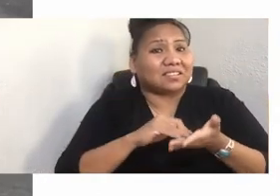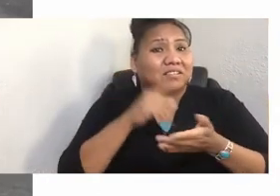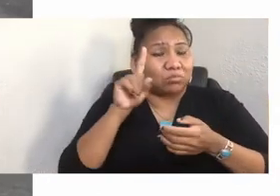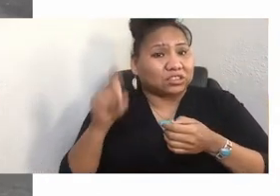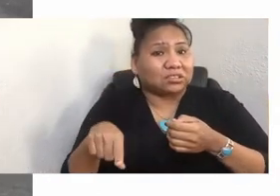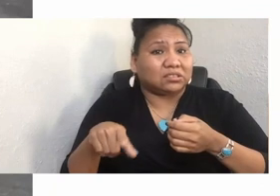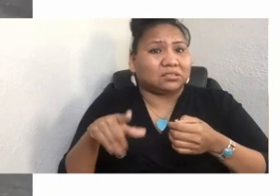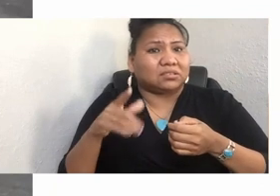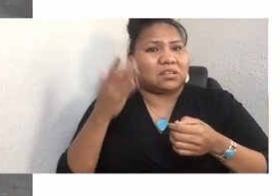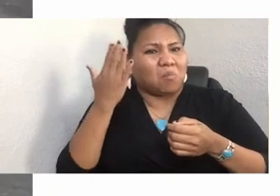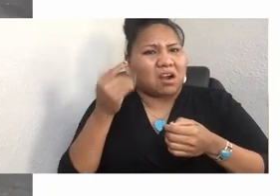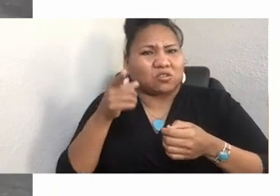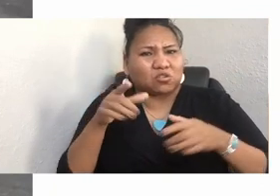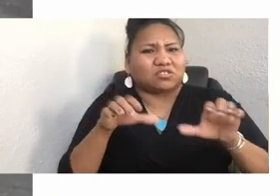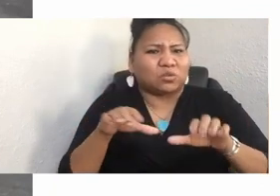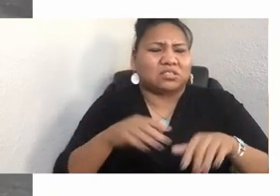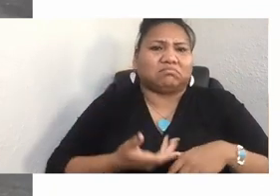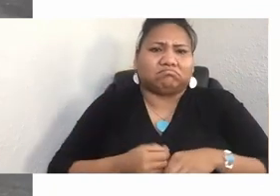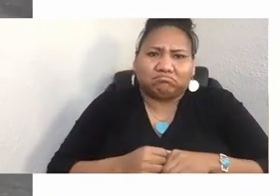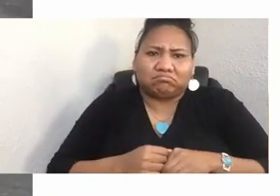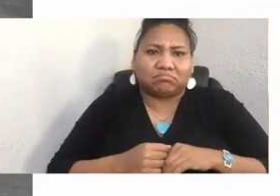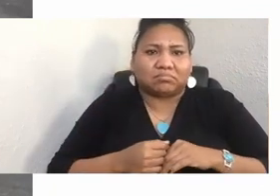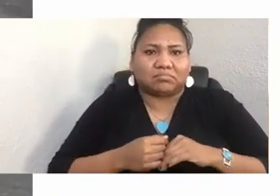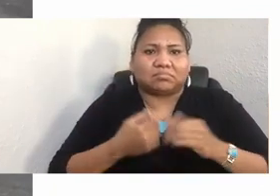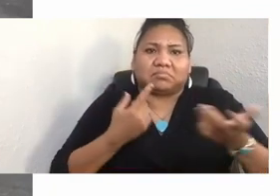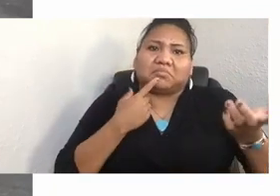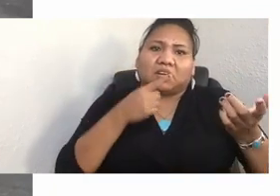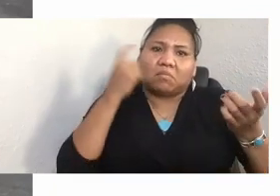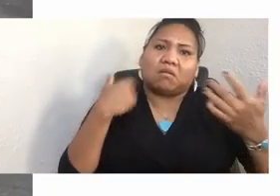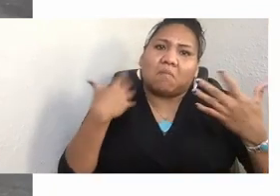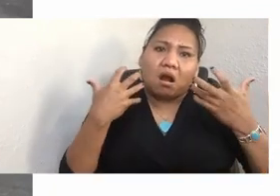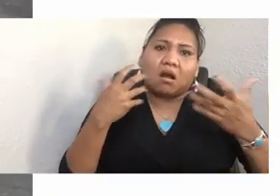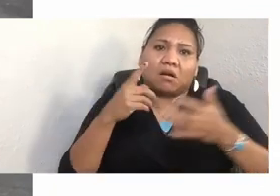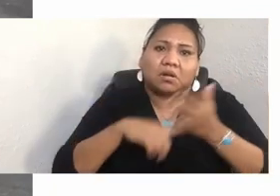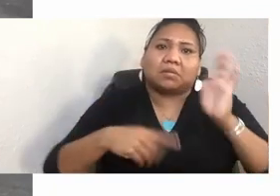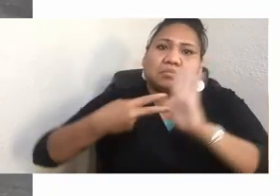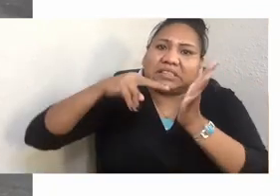And I said, I wanted to know what it meant to be an Indian. And he said that I'd never find the answer,